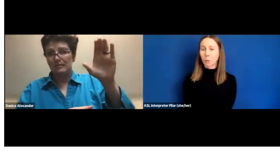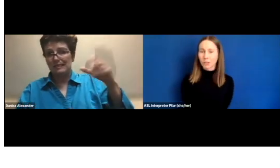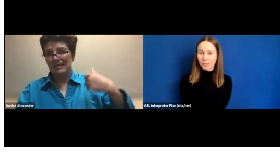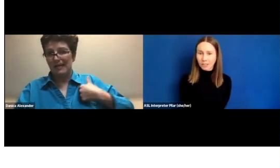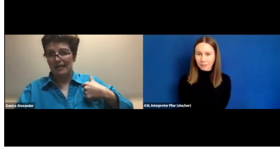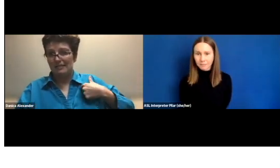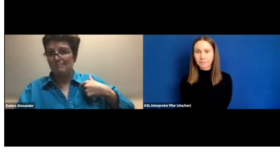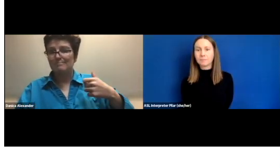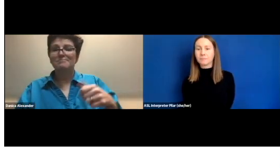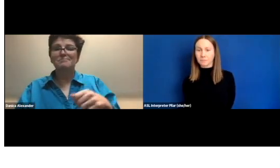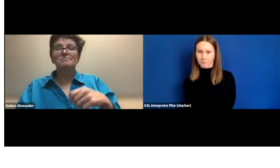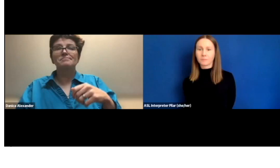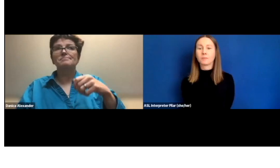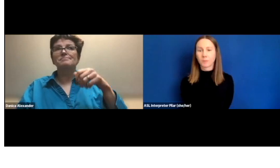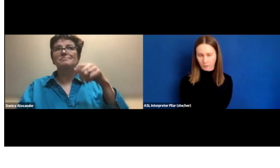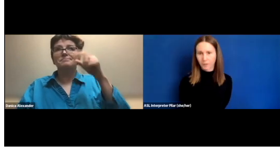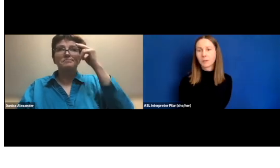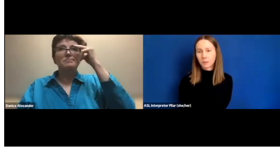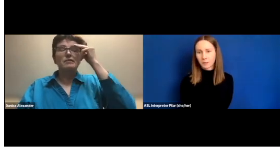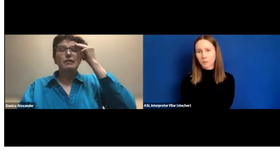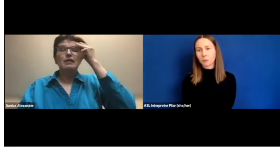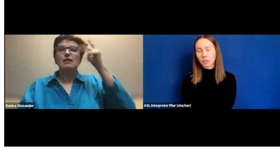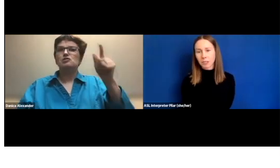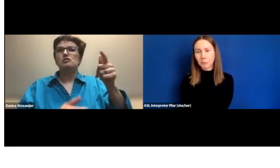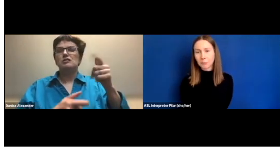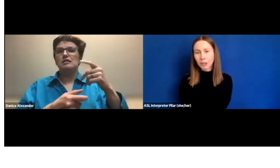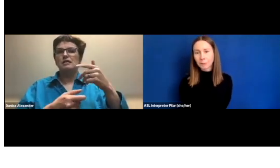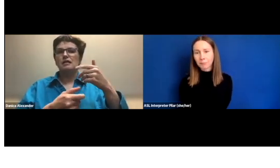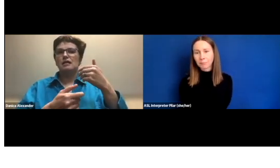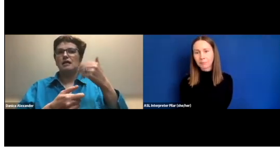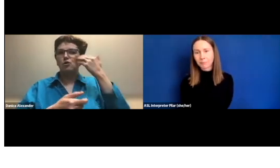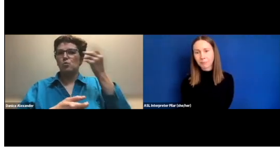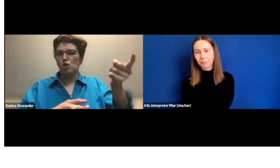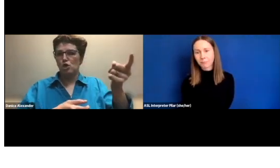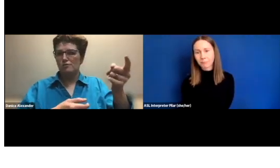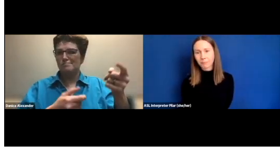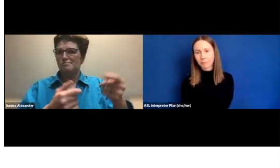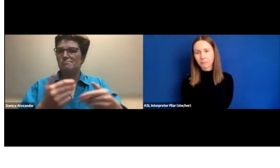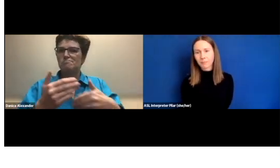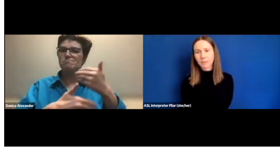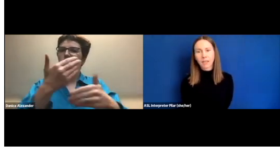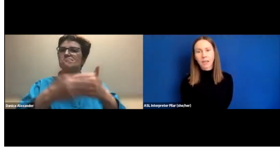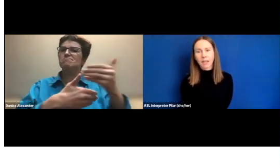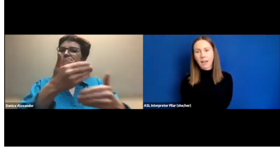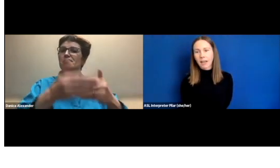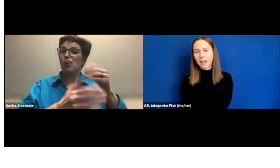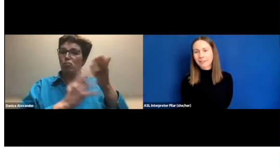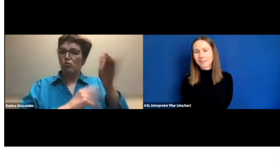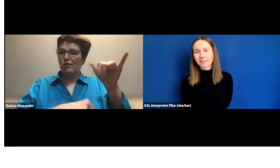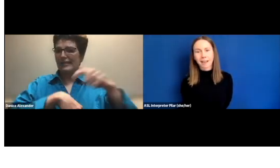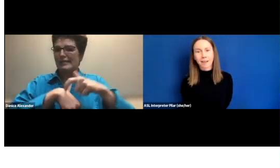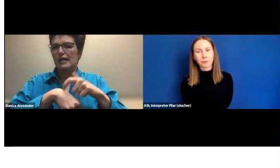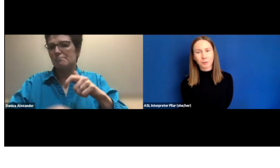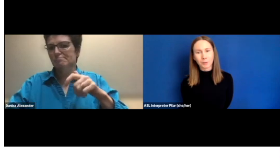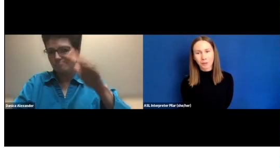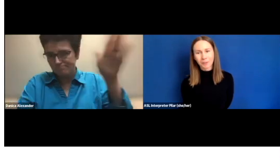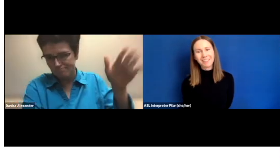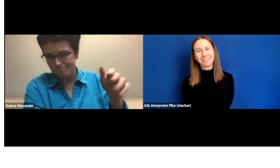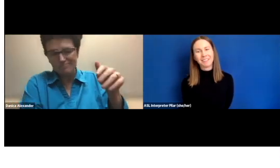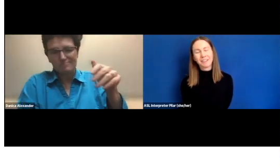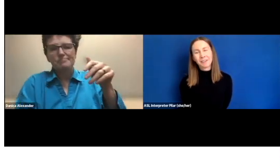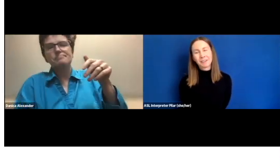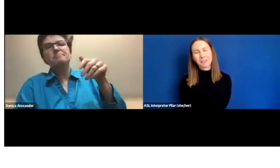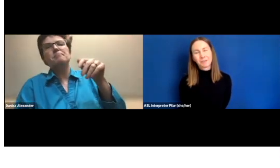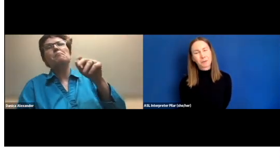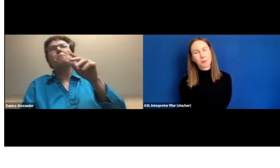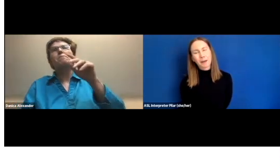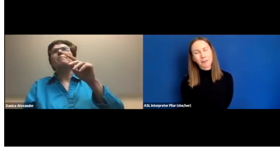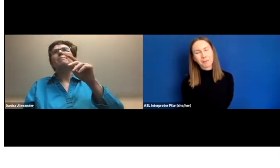Washington from British Columbia and I knew her for a while.